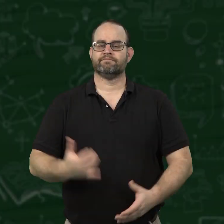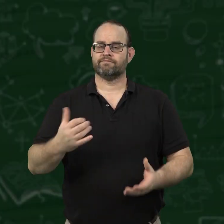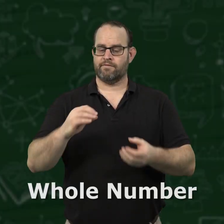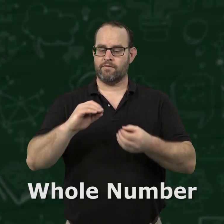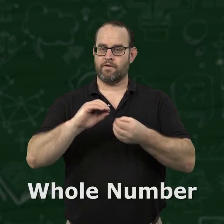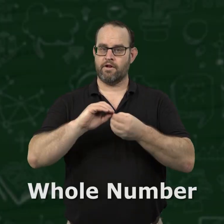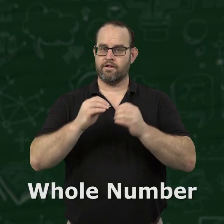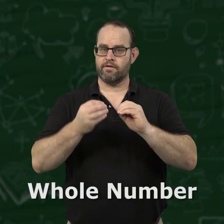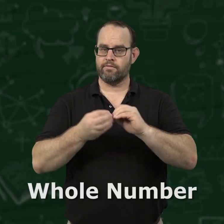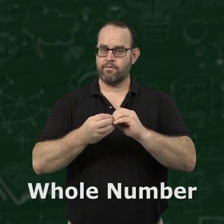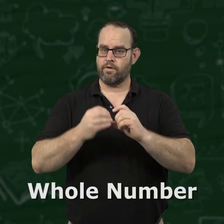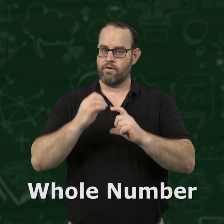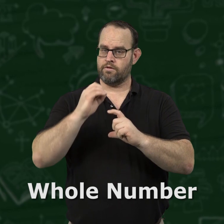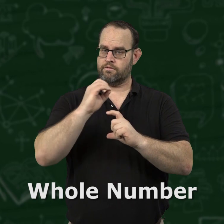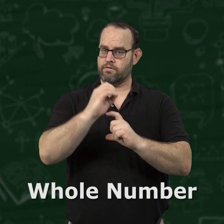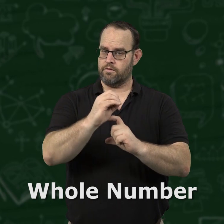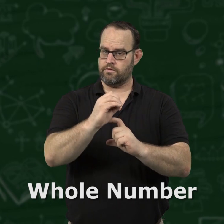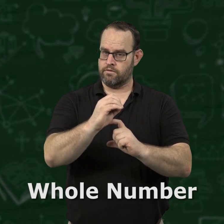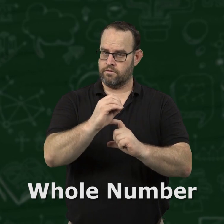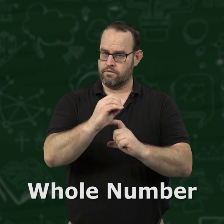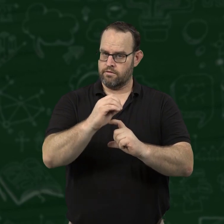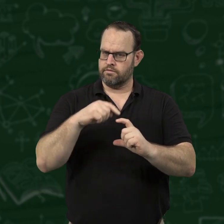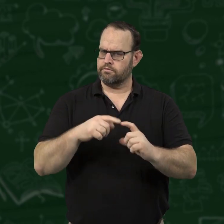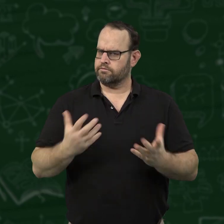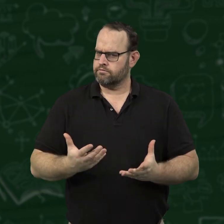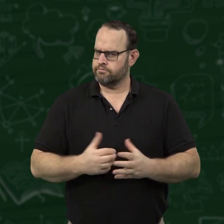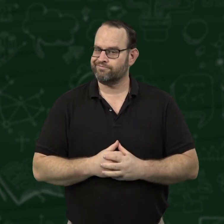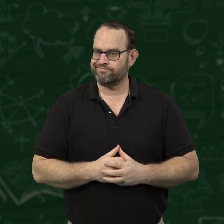What are whole numbers?